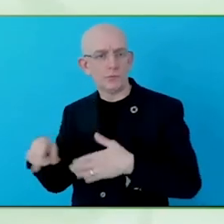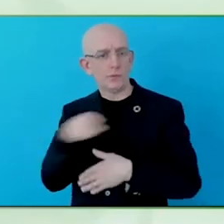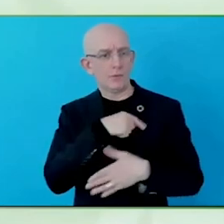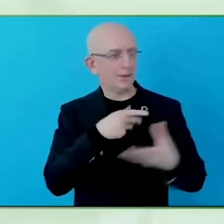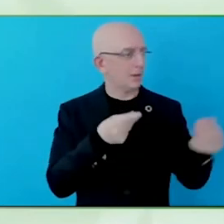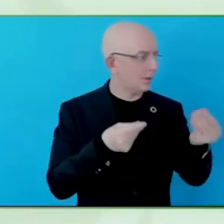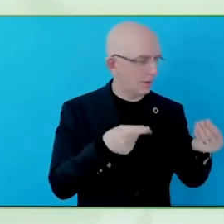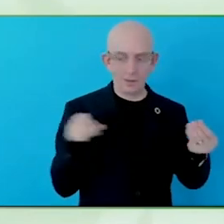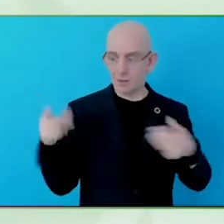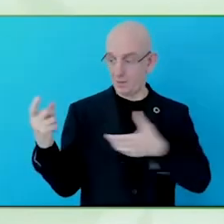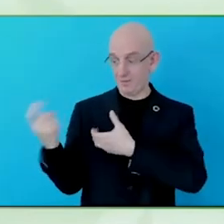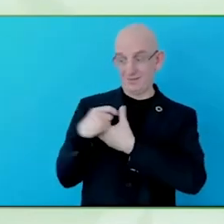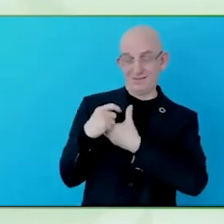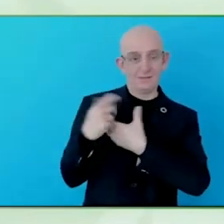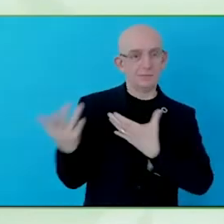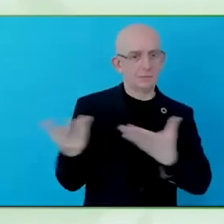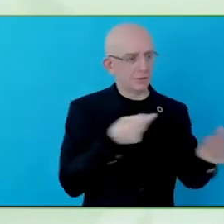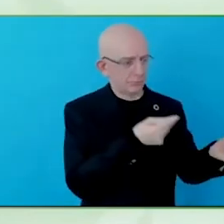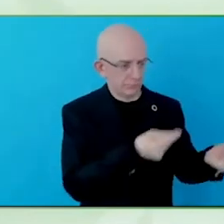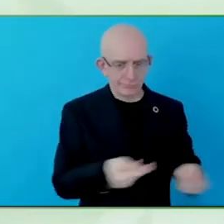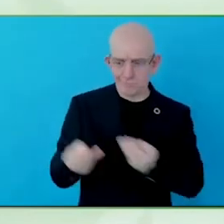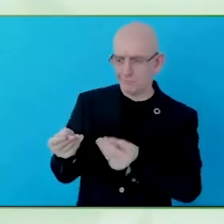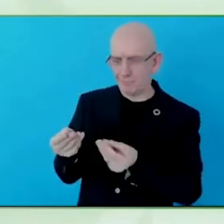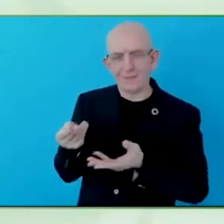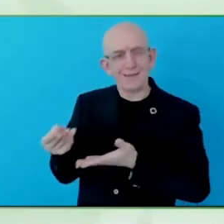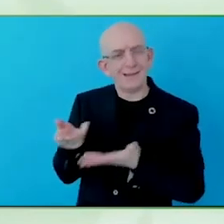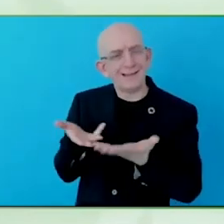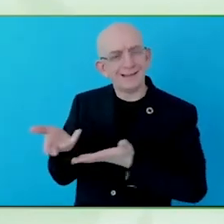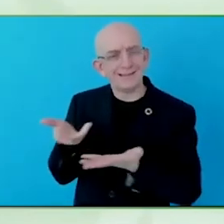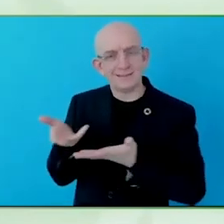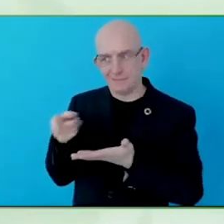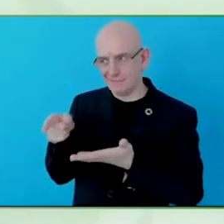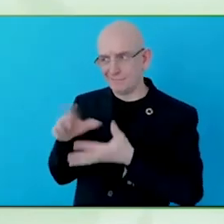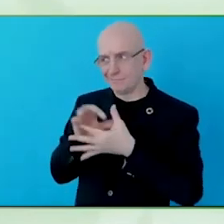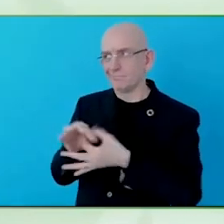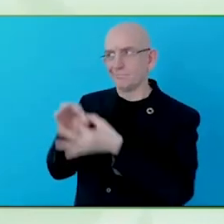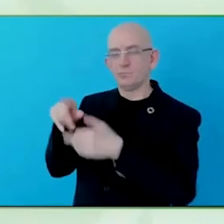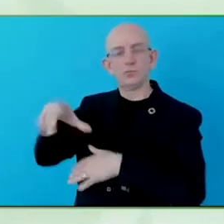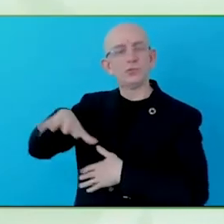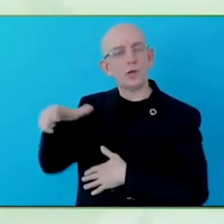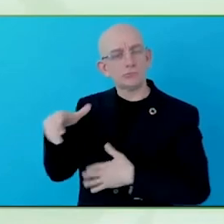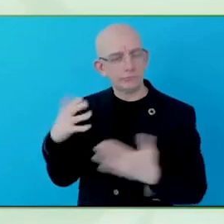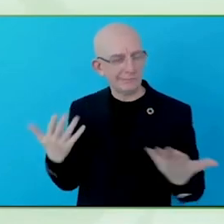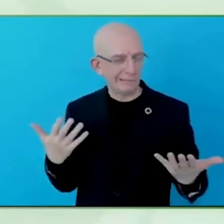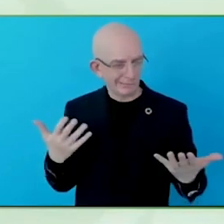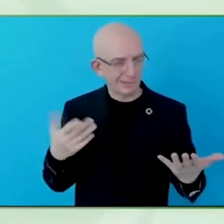answered the question, because they can basically – well, we encouraged